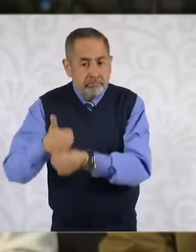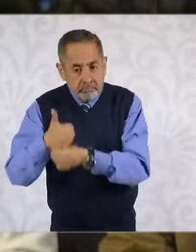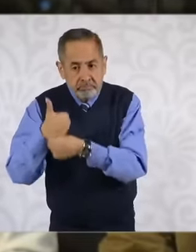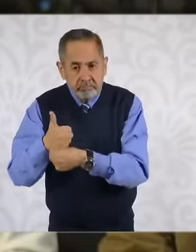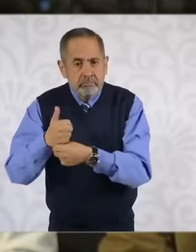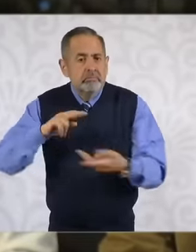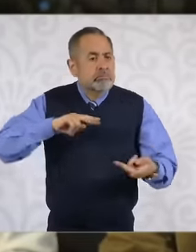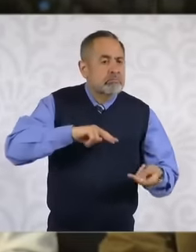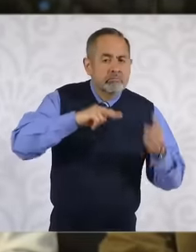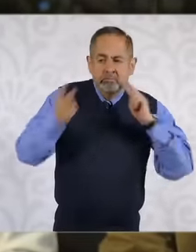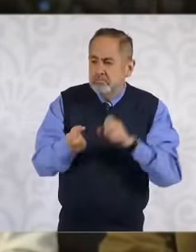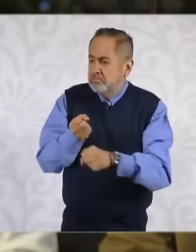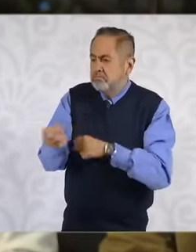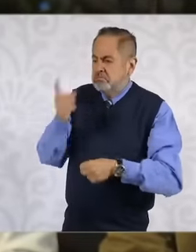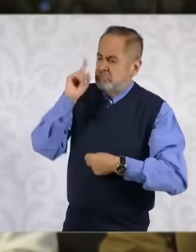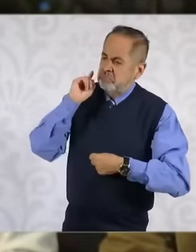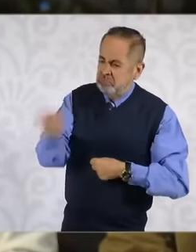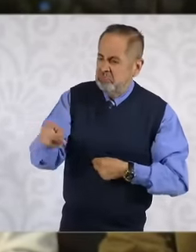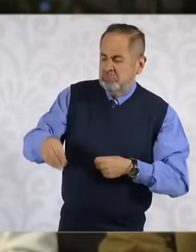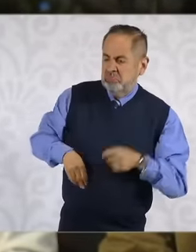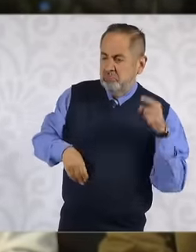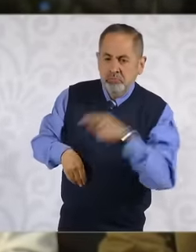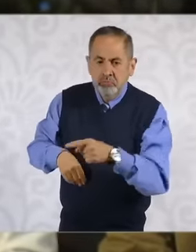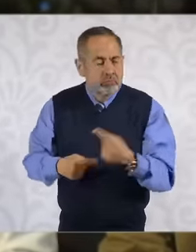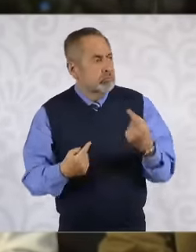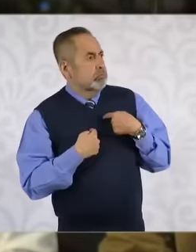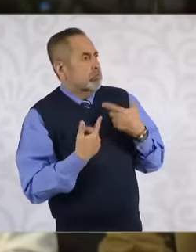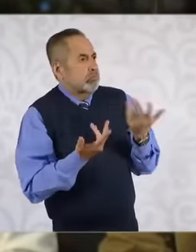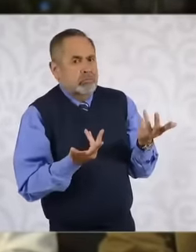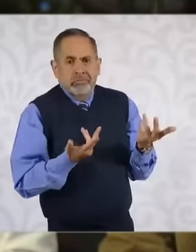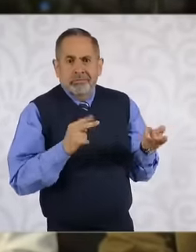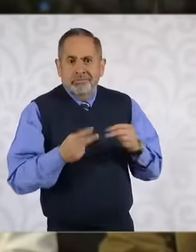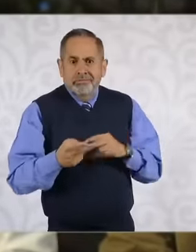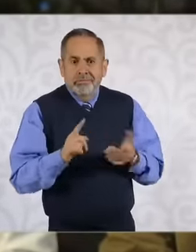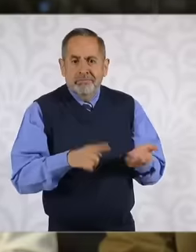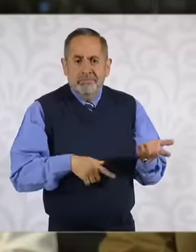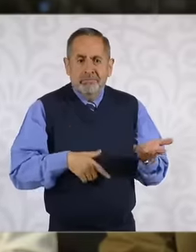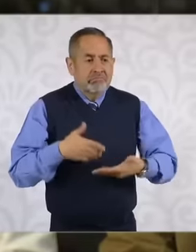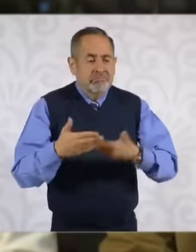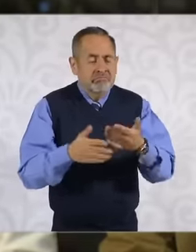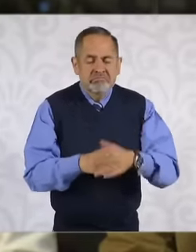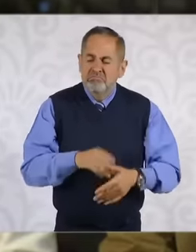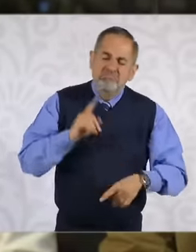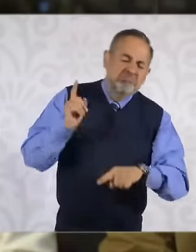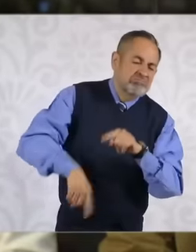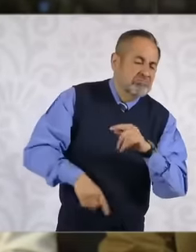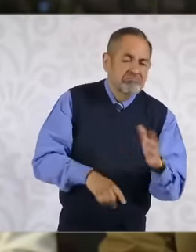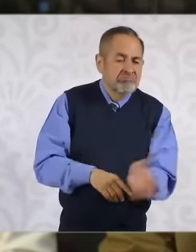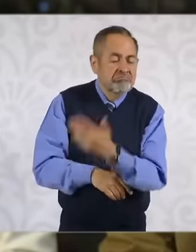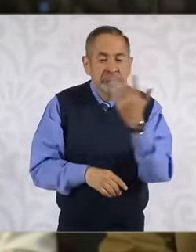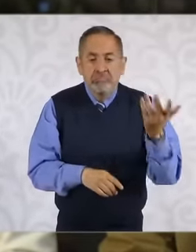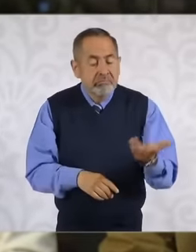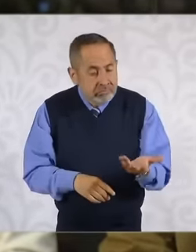victimized and these folders do not advance and far from advancing they continue to put or increase